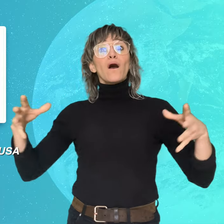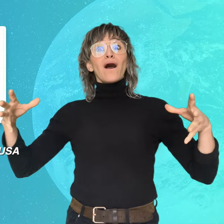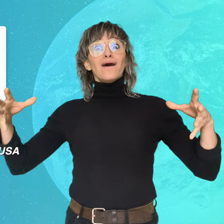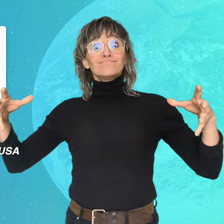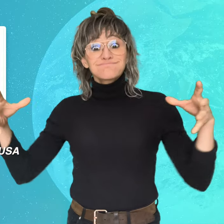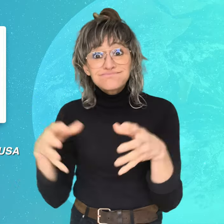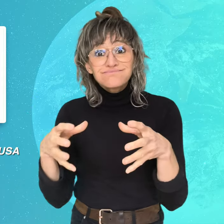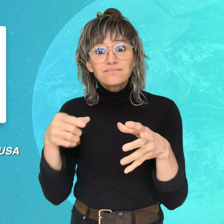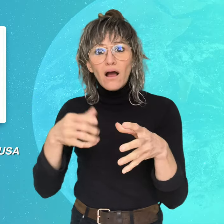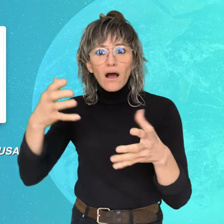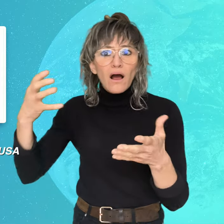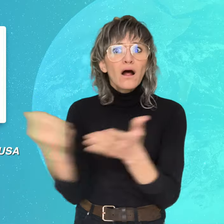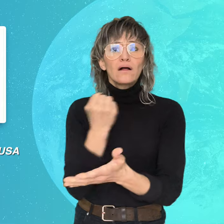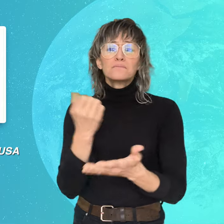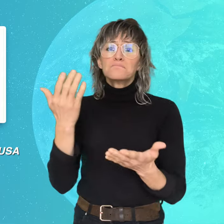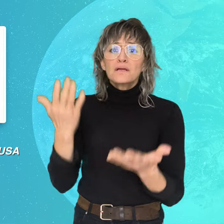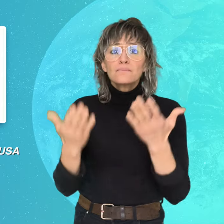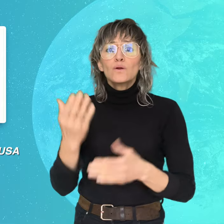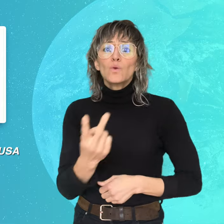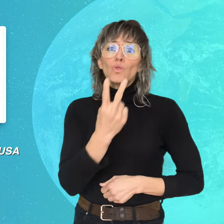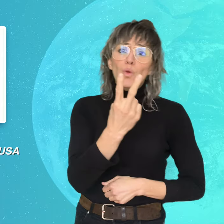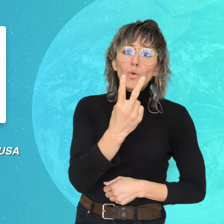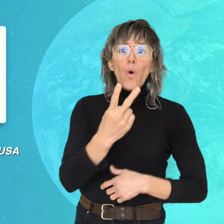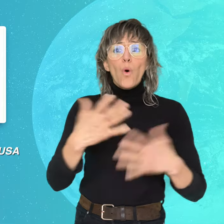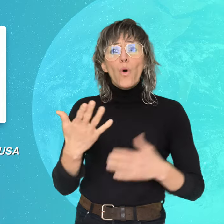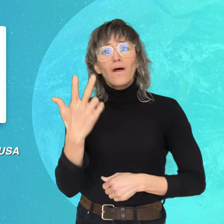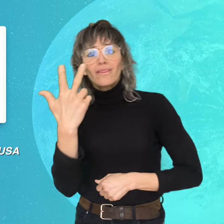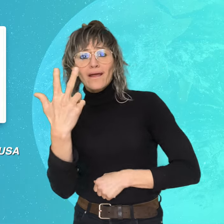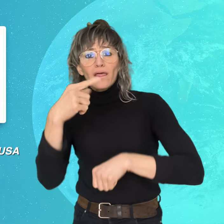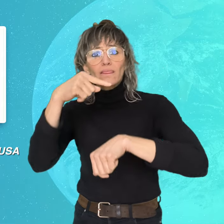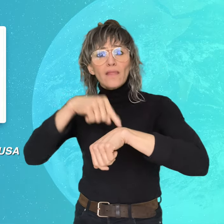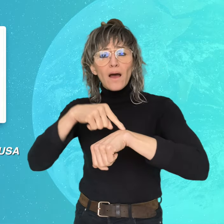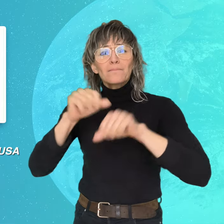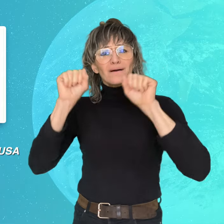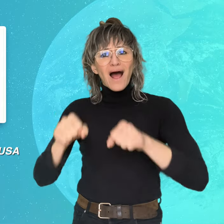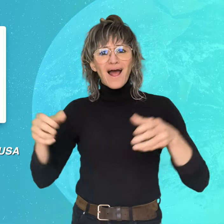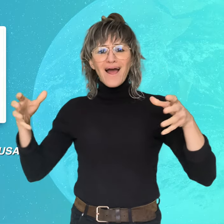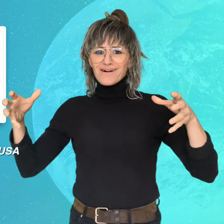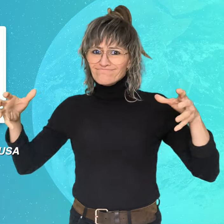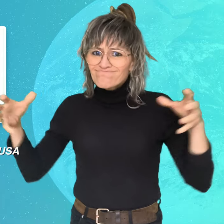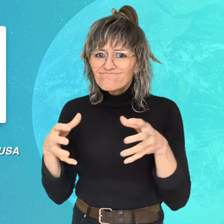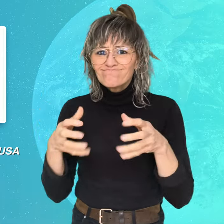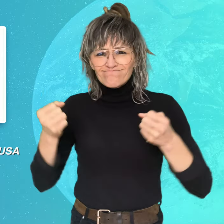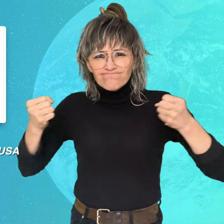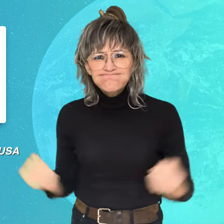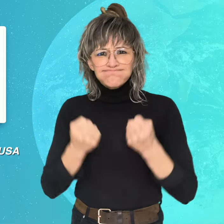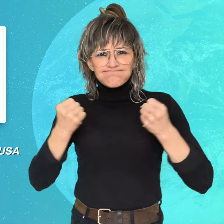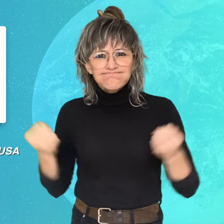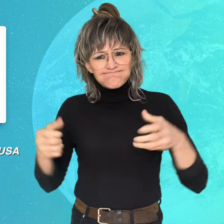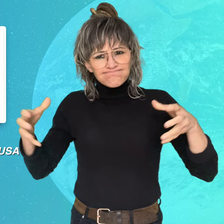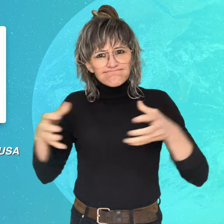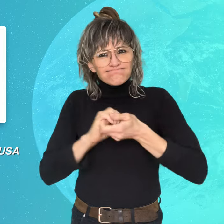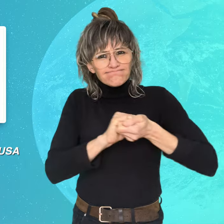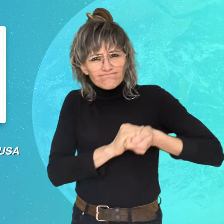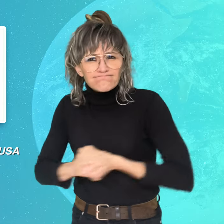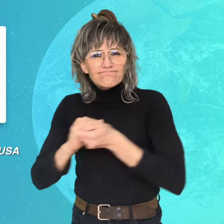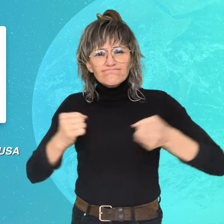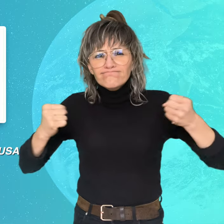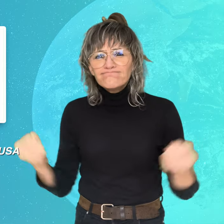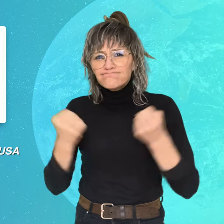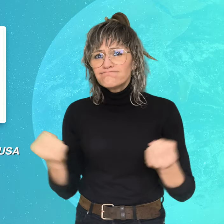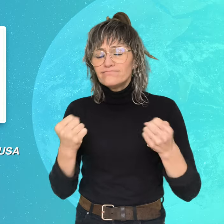will only have two or three chances to train together as a team.